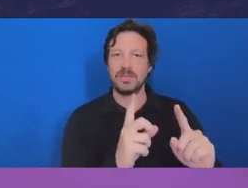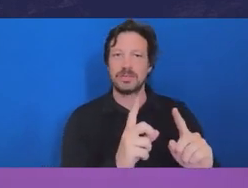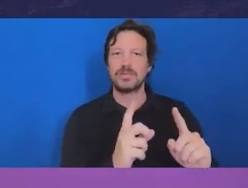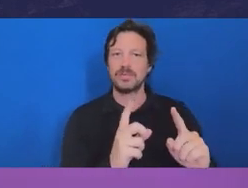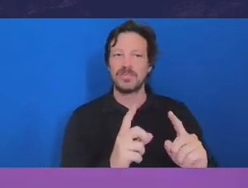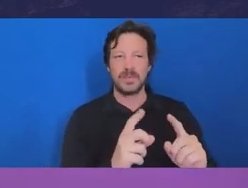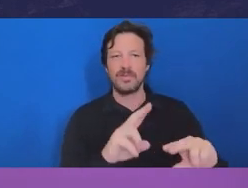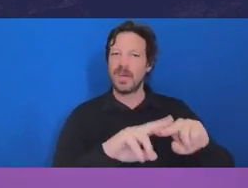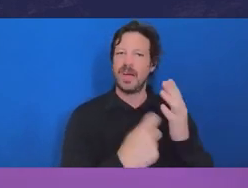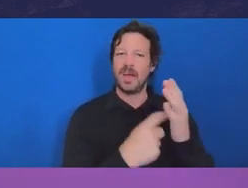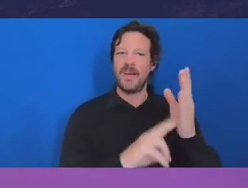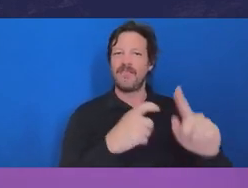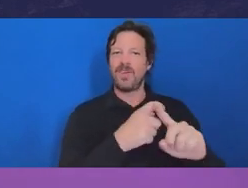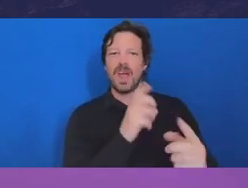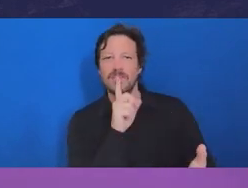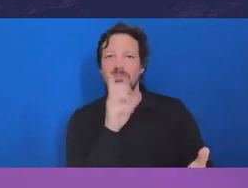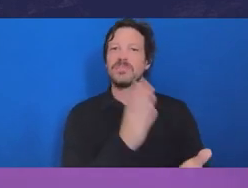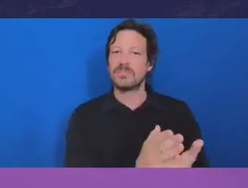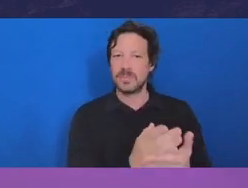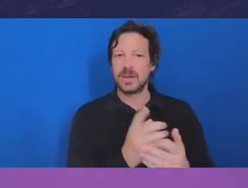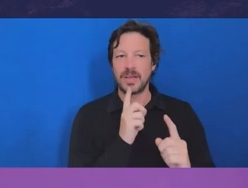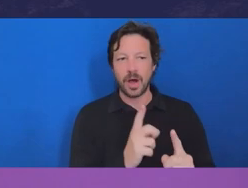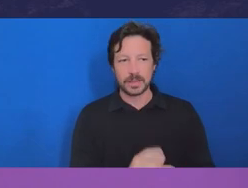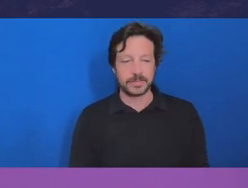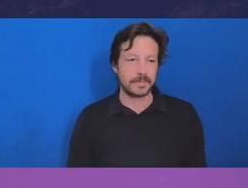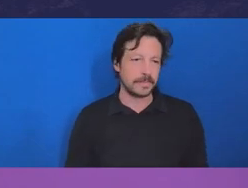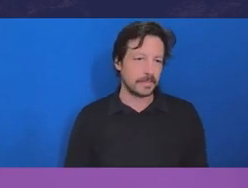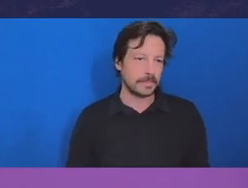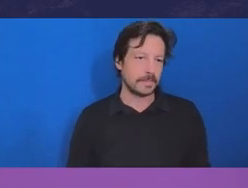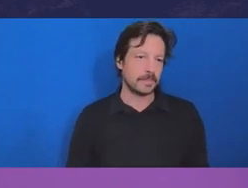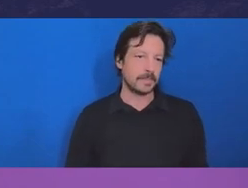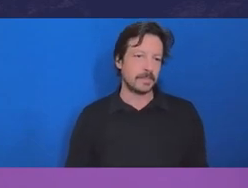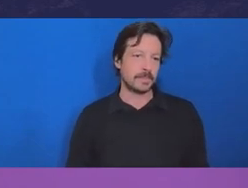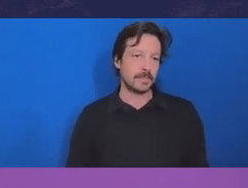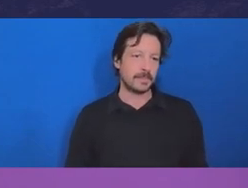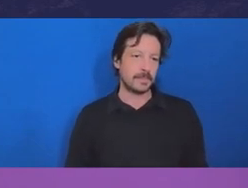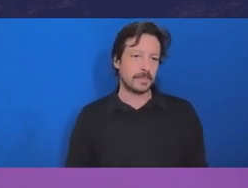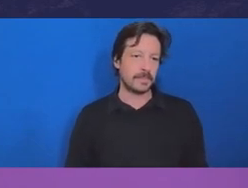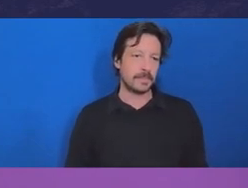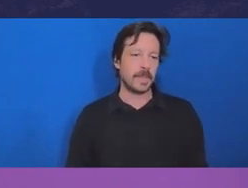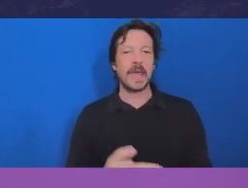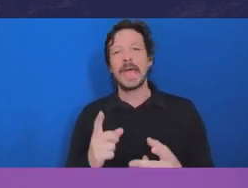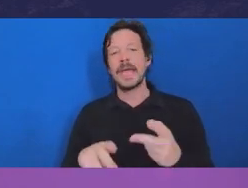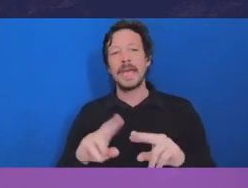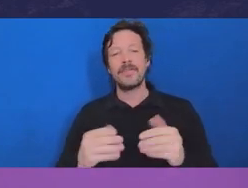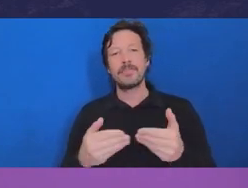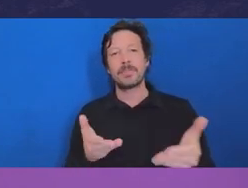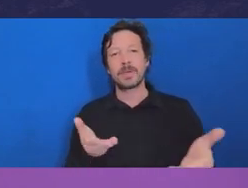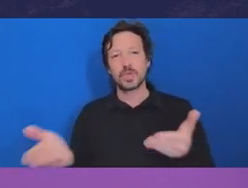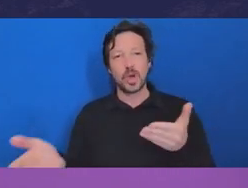public servants fail to discharge their obligation to provide impartial advice to ministers.